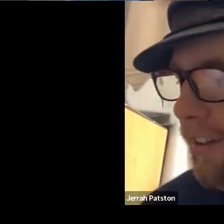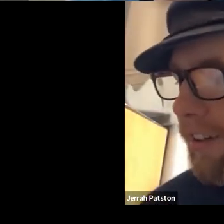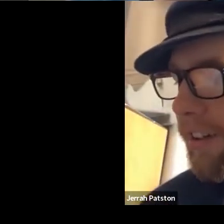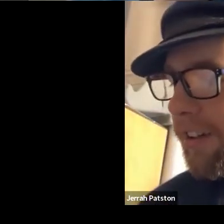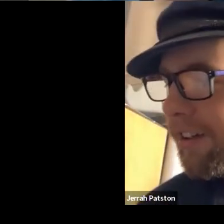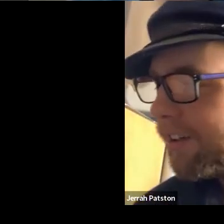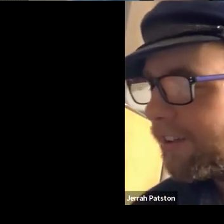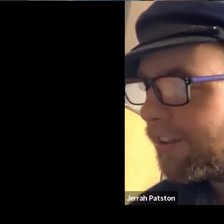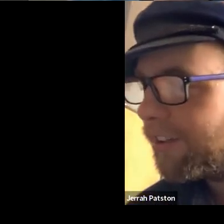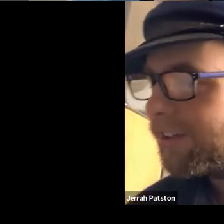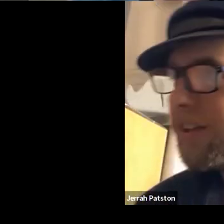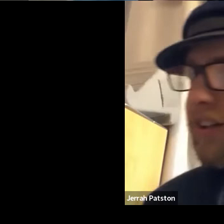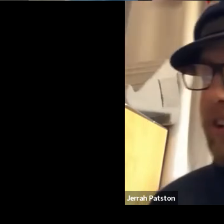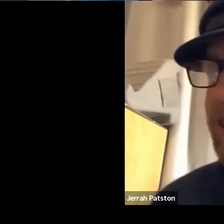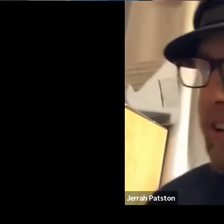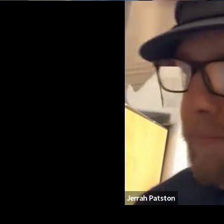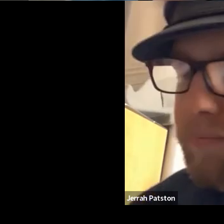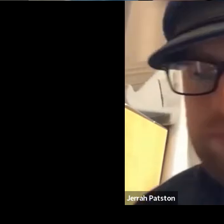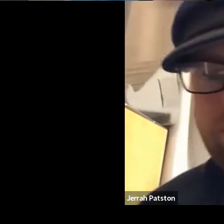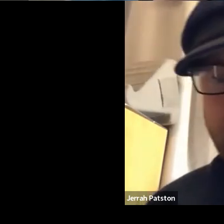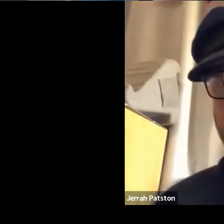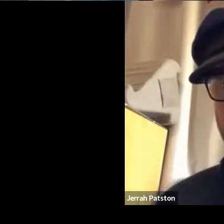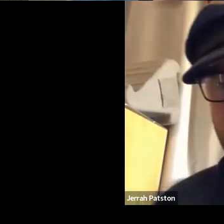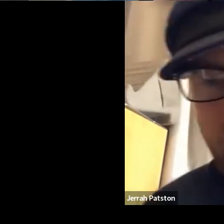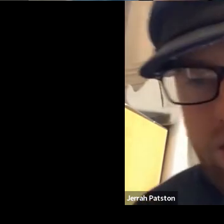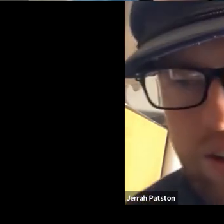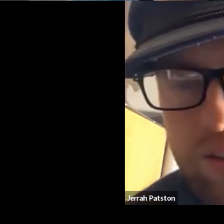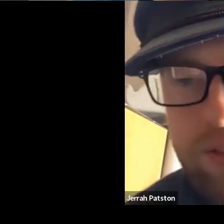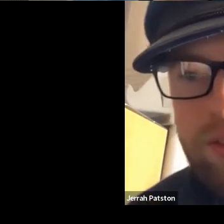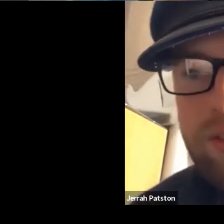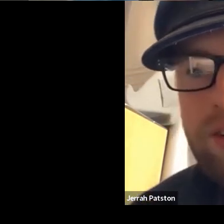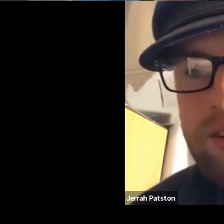Back then I couldn't fake myself so help me with that.